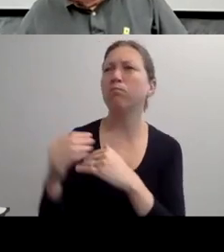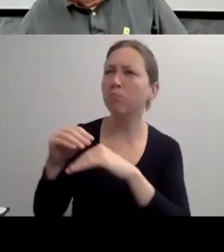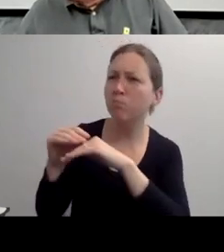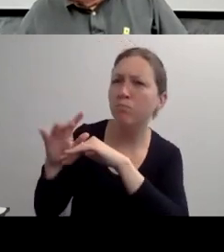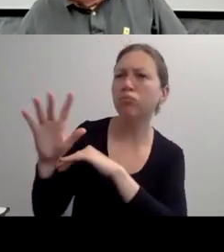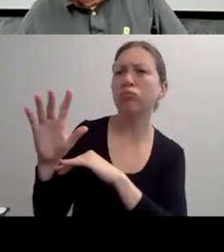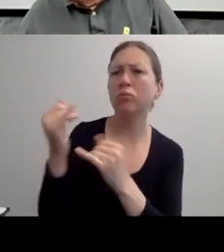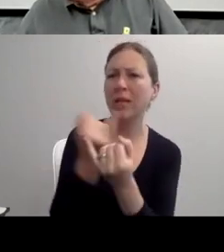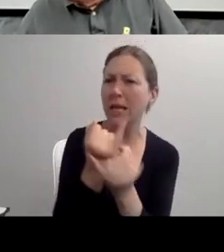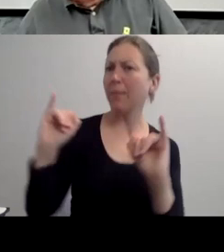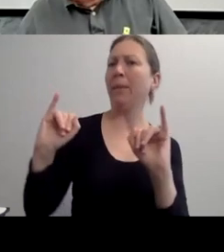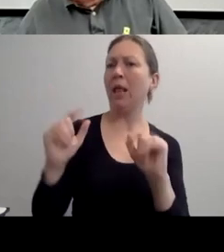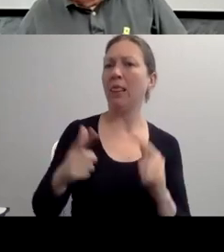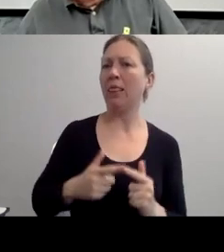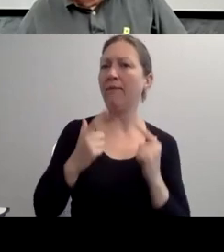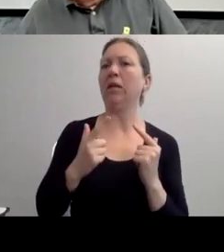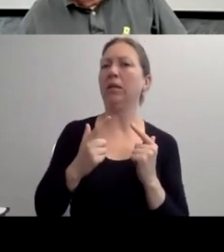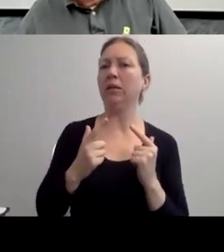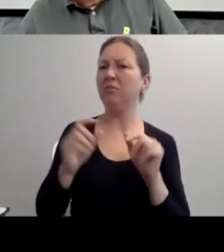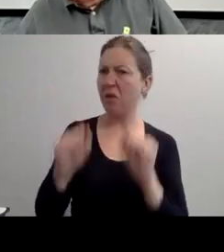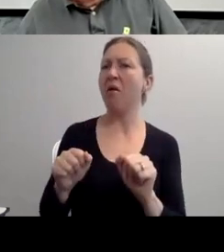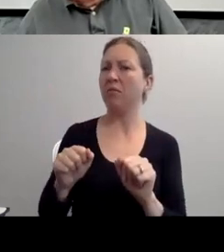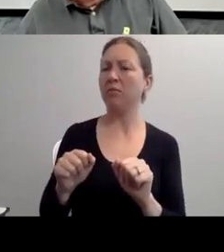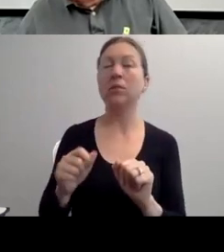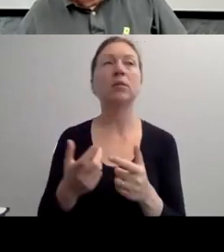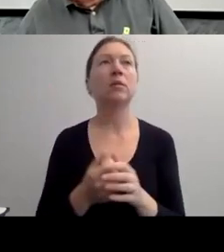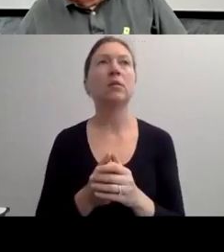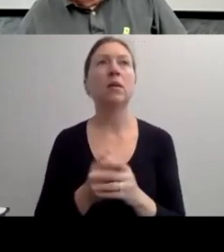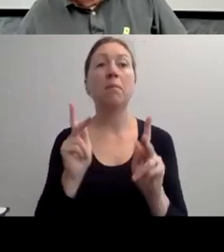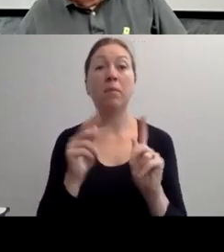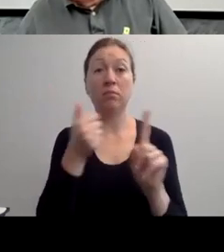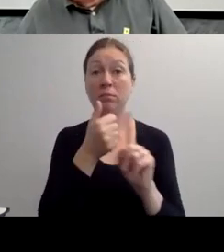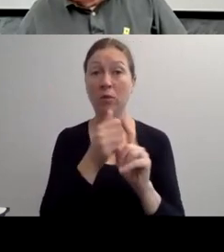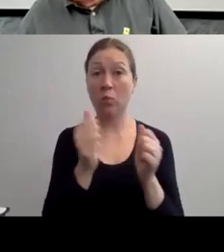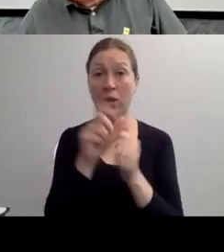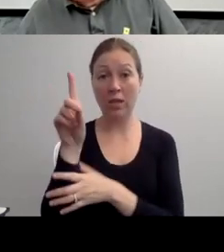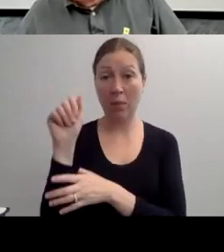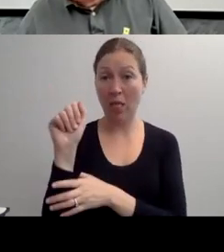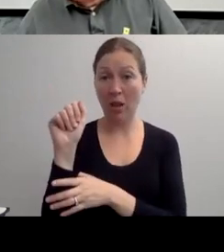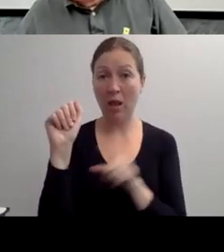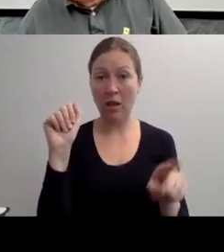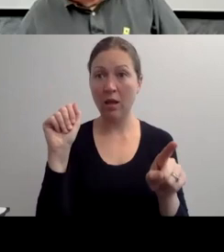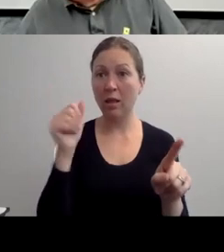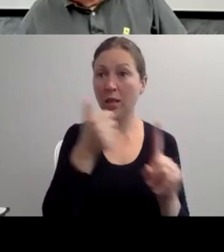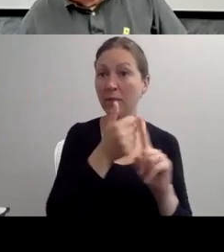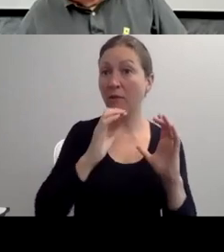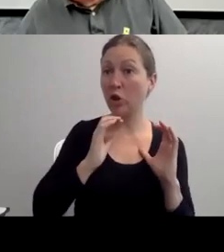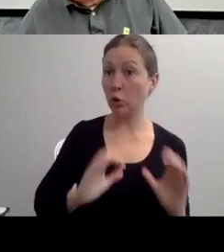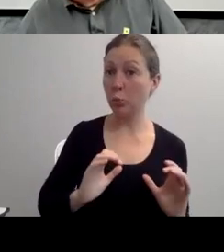CENTERS. AND I WANT TO THANK YOU FOR JOINING US. YOU GUYS DO EXTREMELY IMPORTANT WORK IN OUR COMMUNITY.